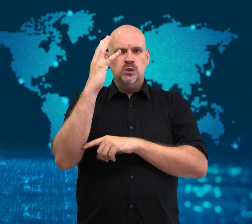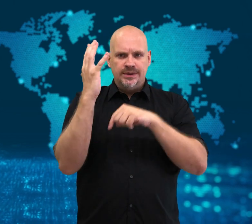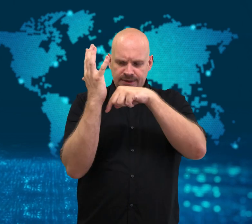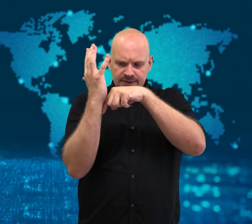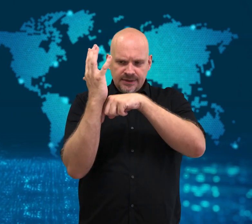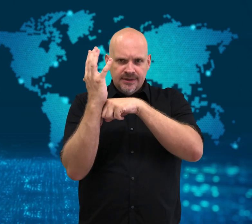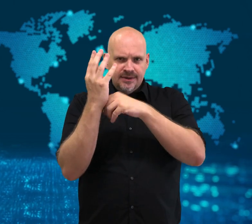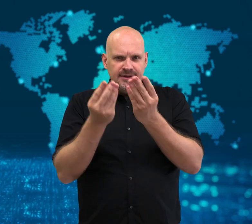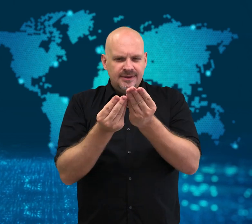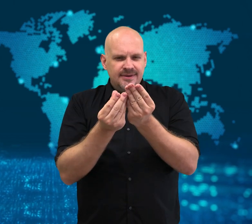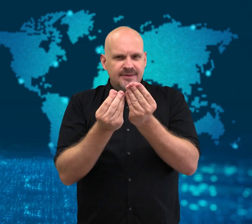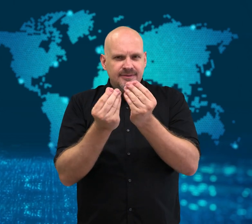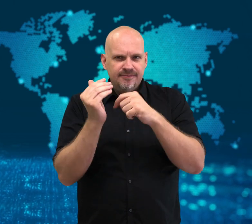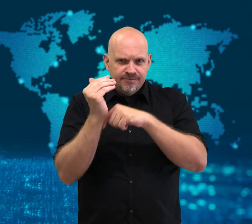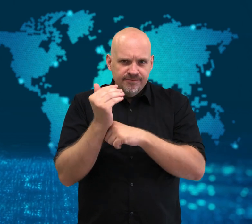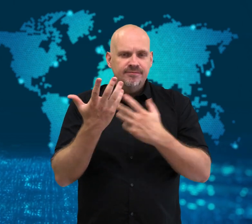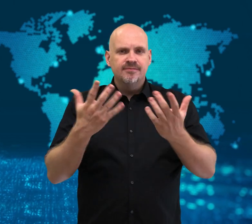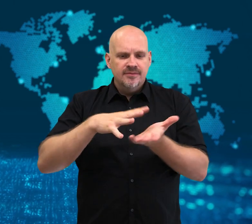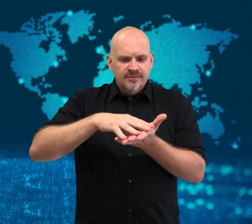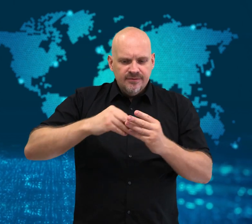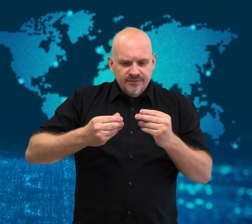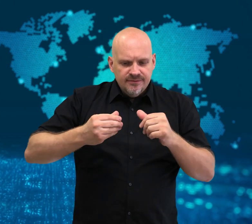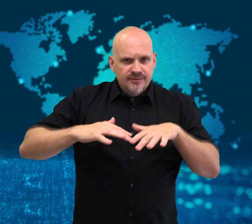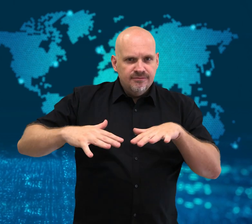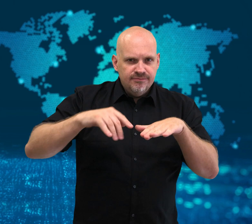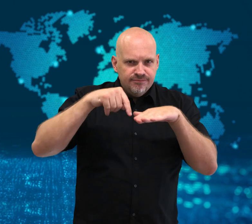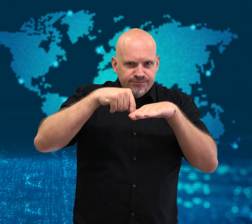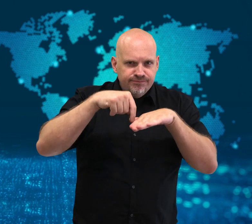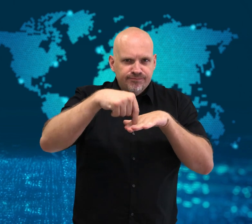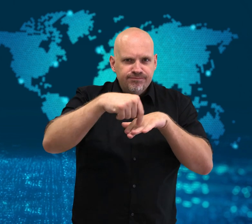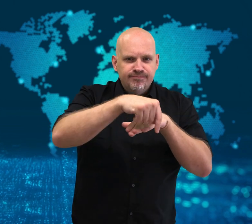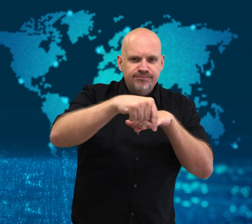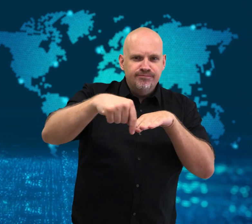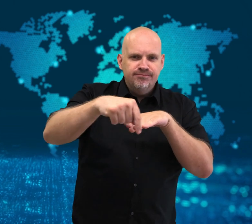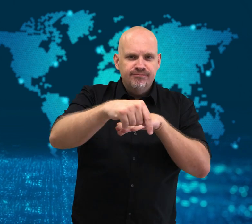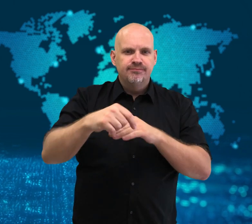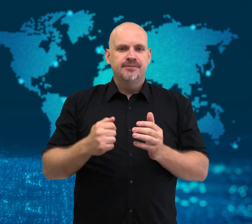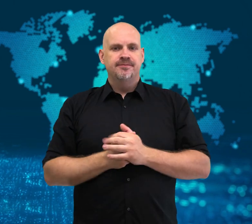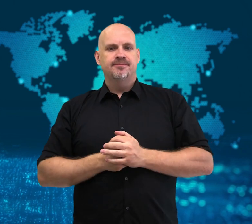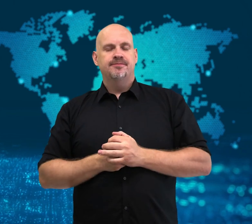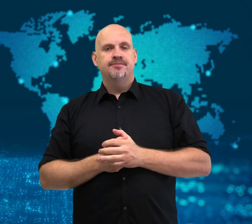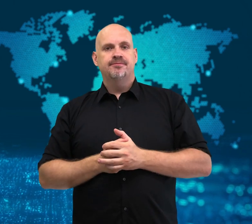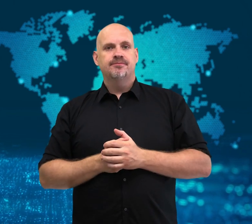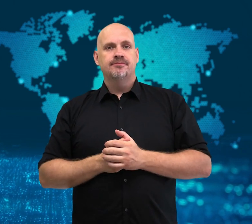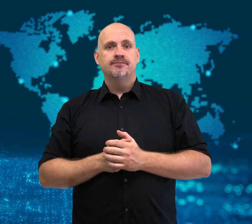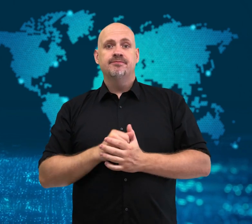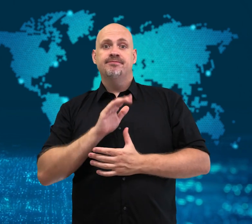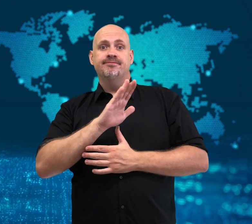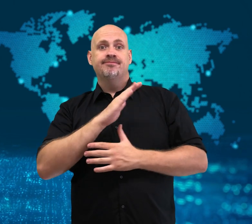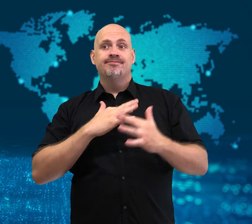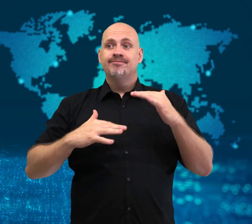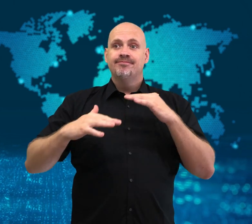but they’ve been in existence for over 35 million years.